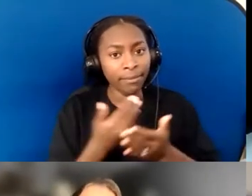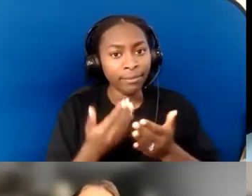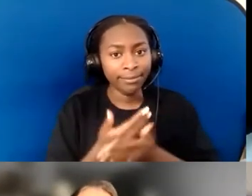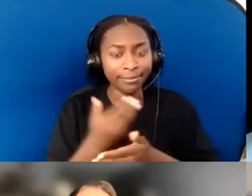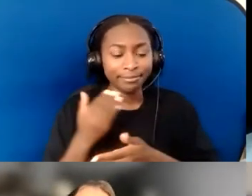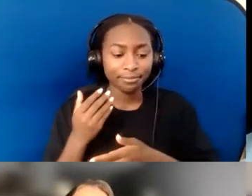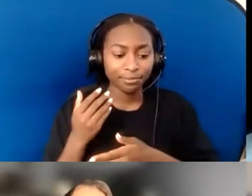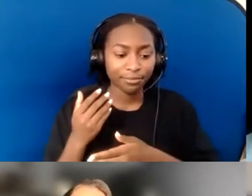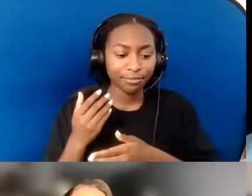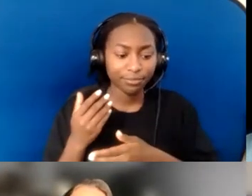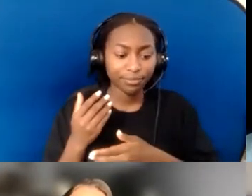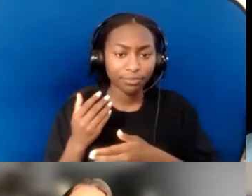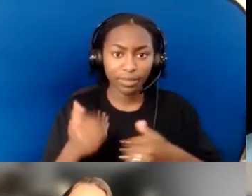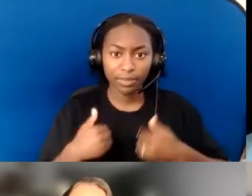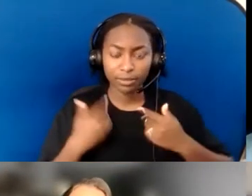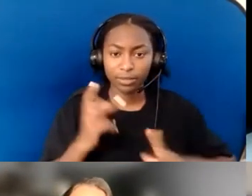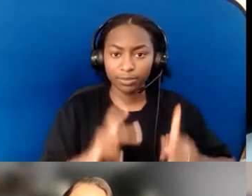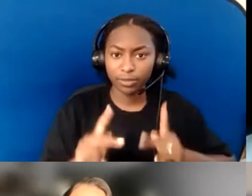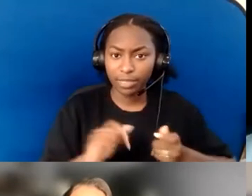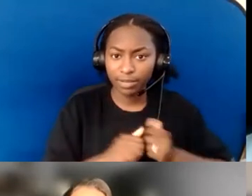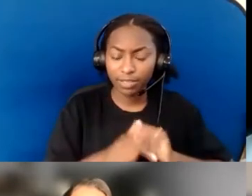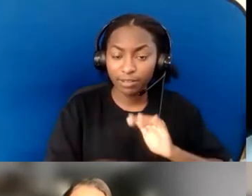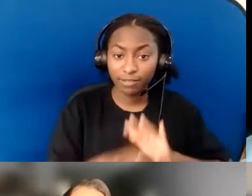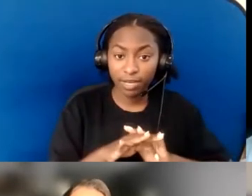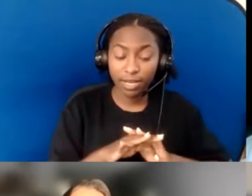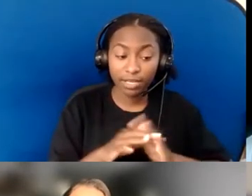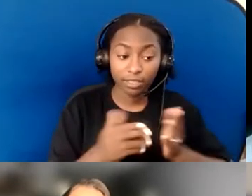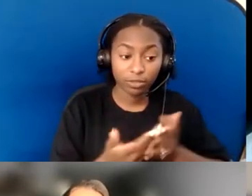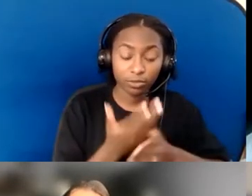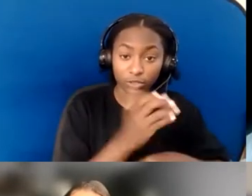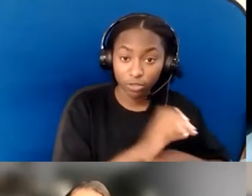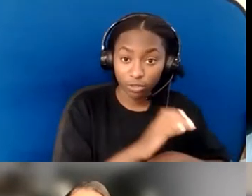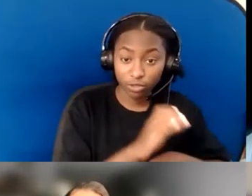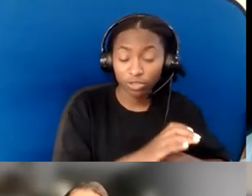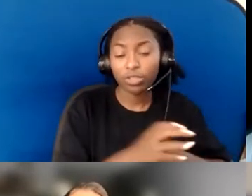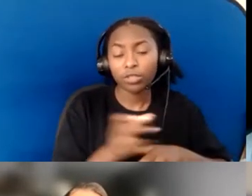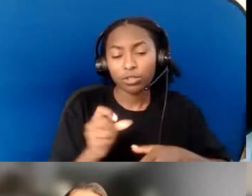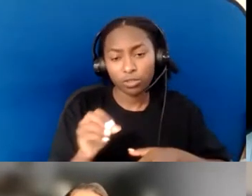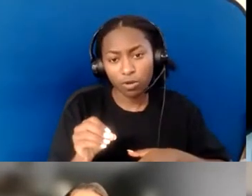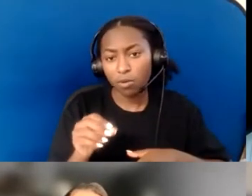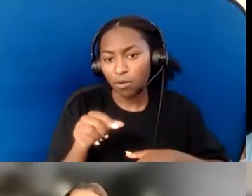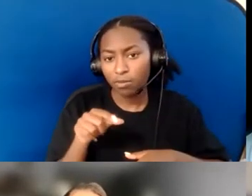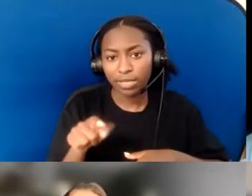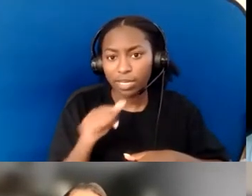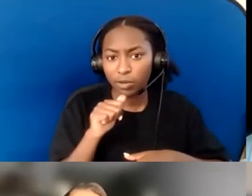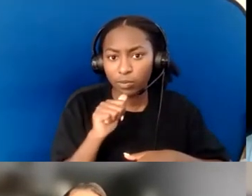they don't come check you out; they start on the internet, and maybe your social media presence too. I think taking a new look.